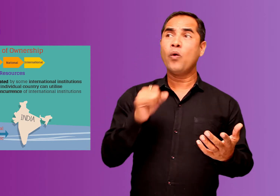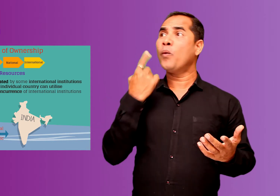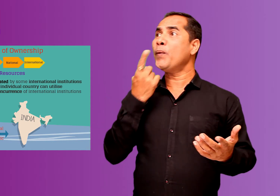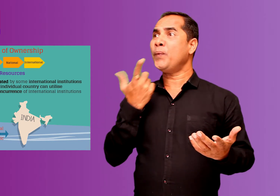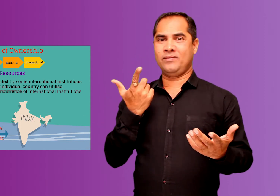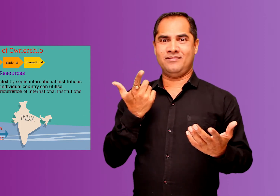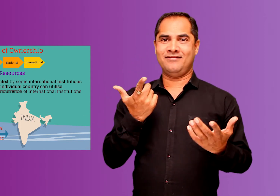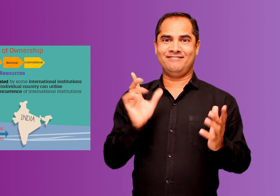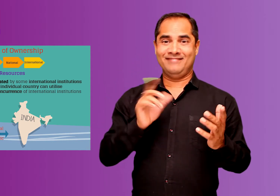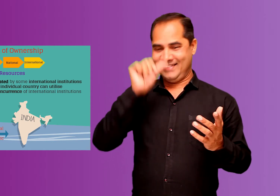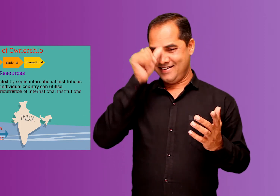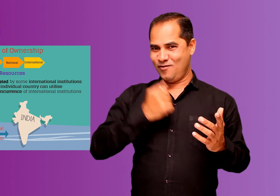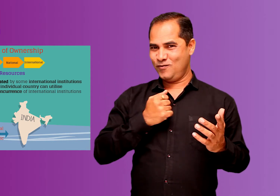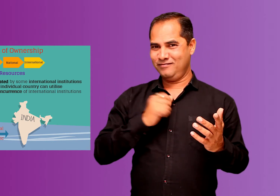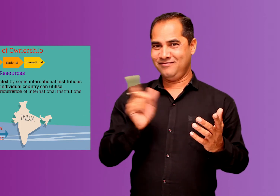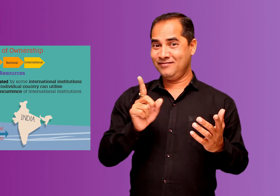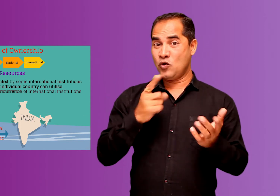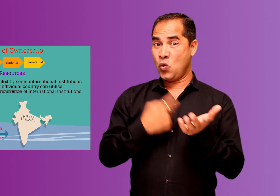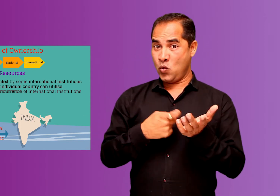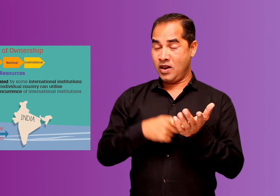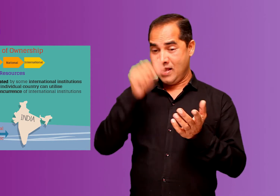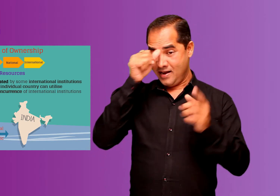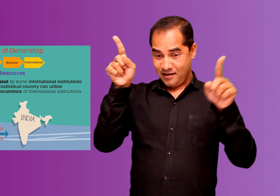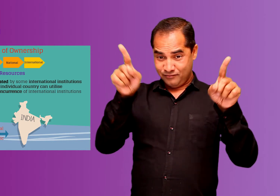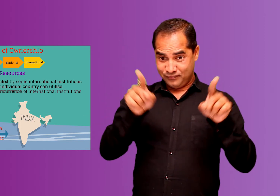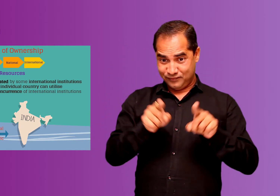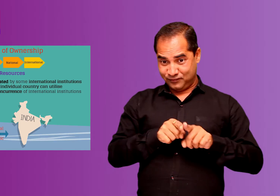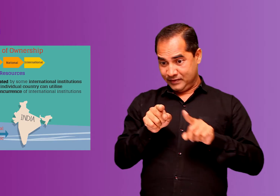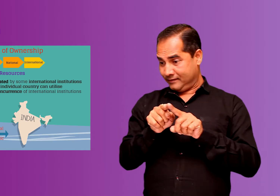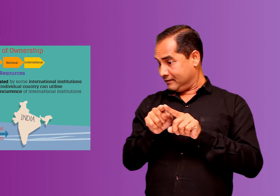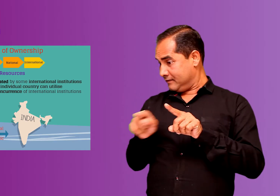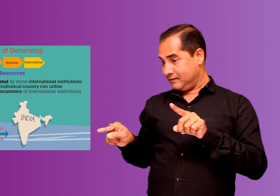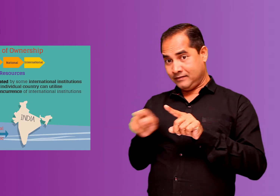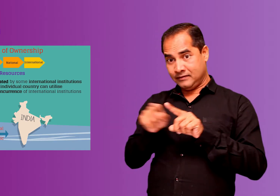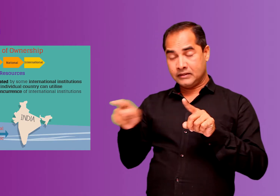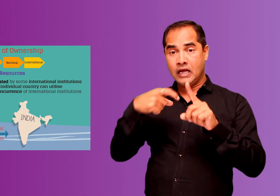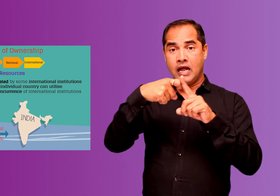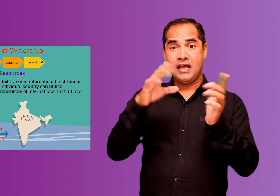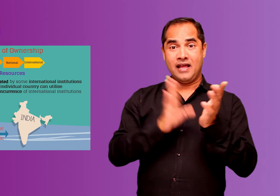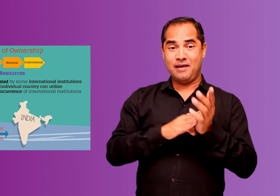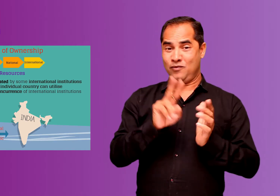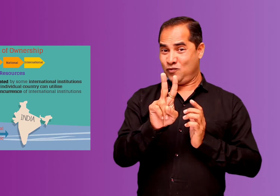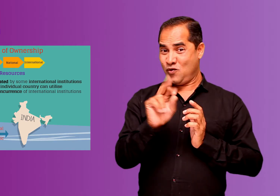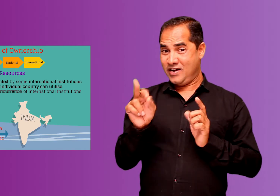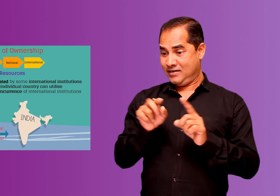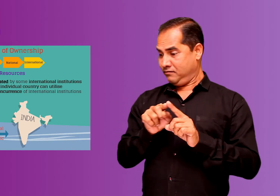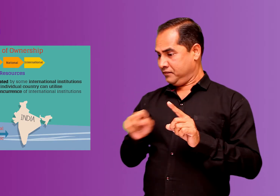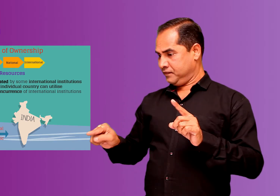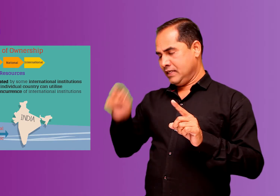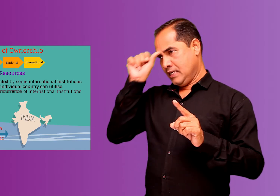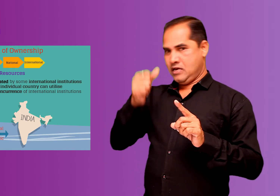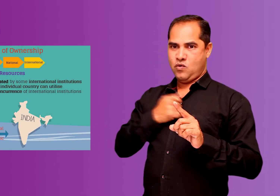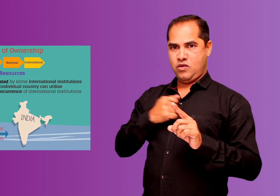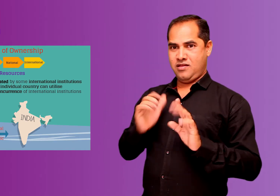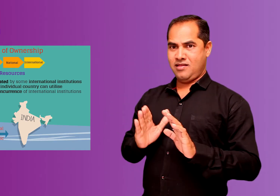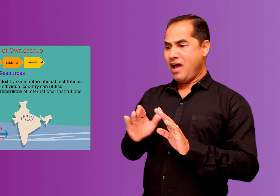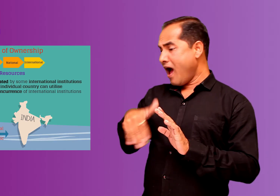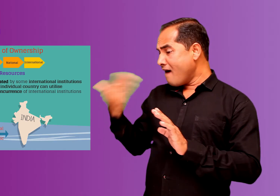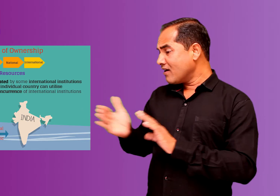take the oceans the oceans are not owned by a single country we might have